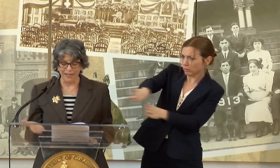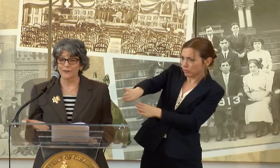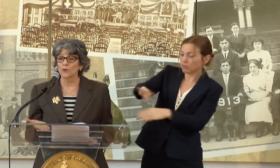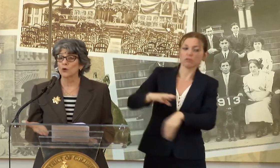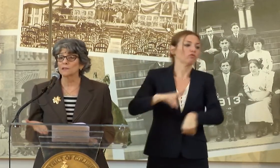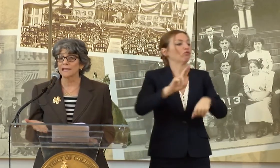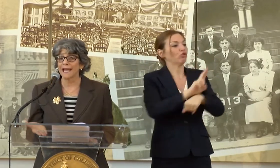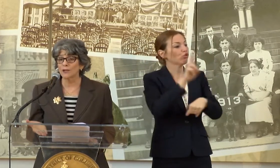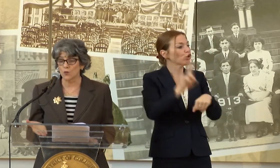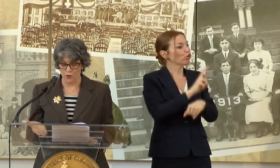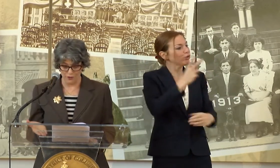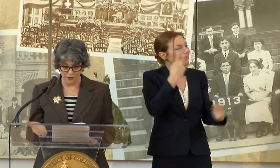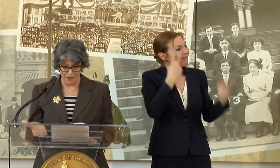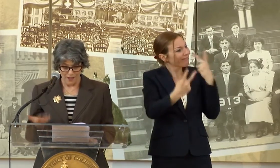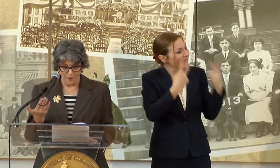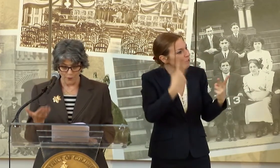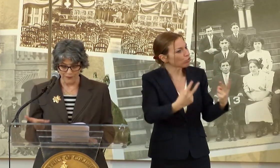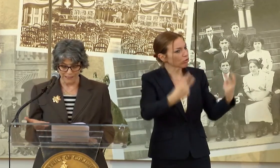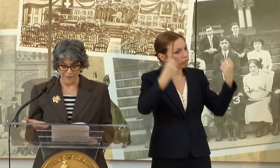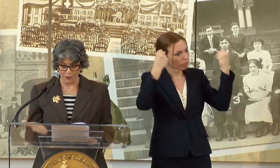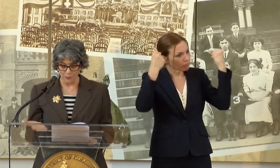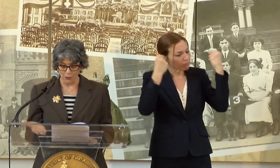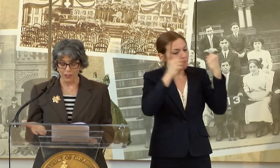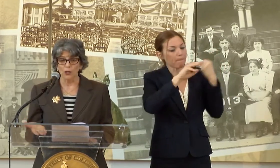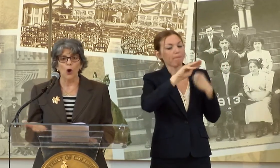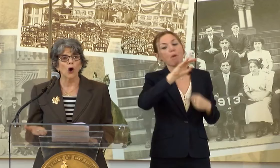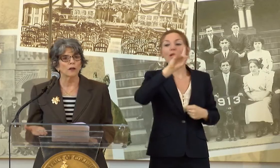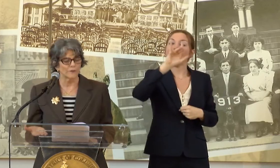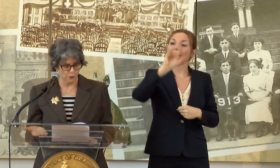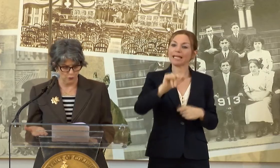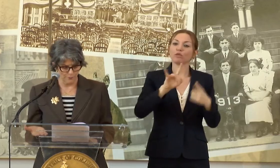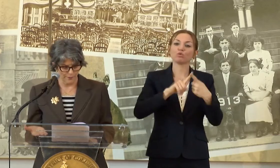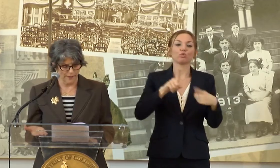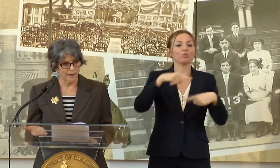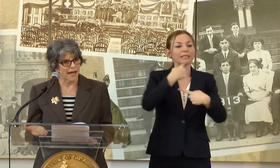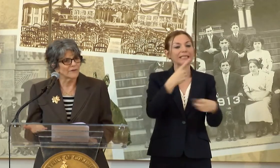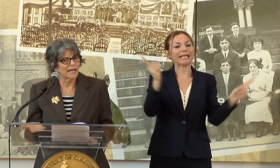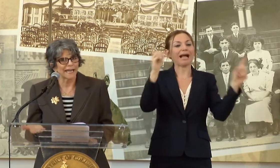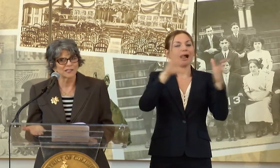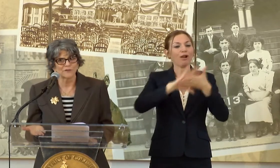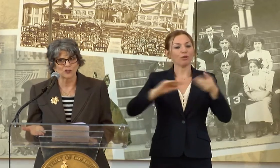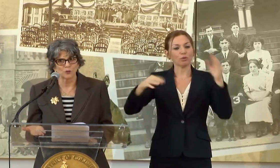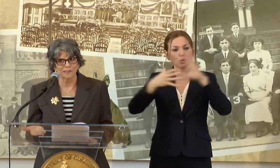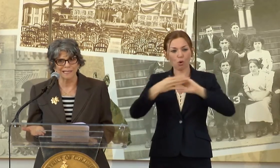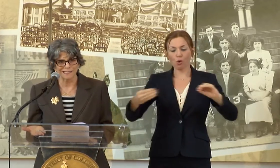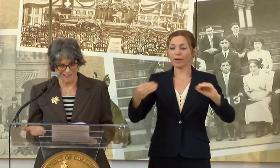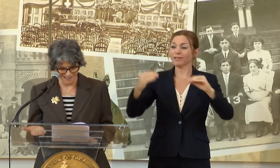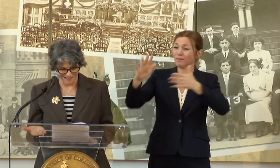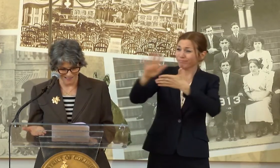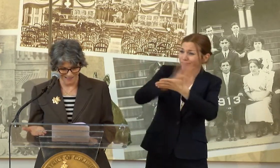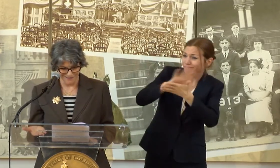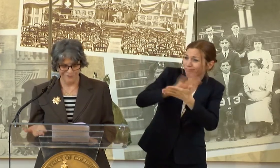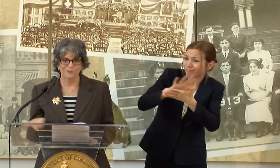THAN AT THE WORLD'S HEADQUARTER FOR THE DEAF COMMUNITY, ALL OF WHOM HAVE ENHANCED VISUAL SENSES.